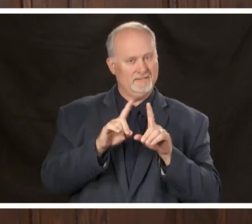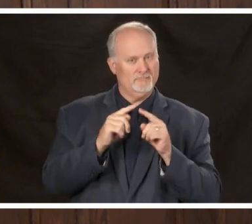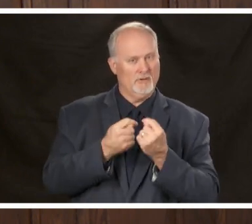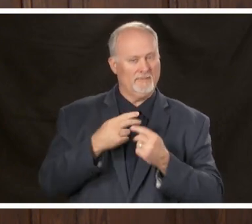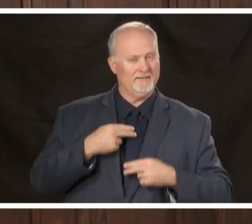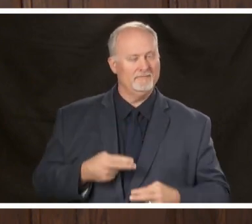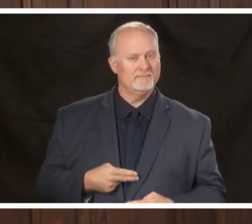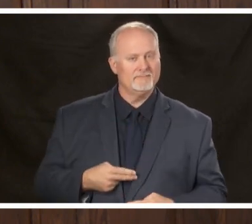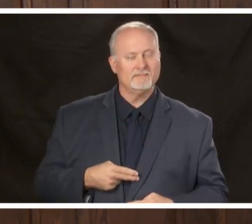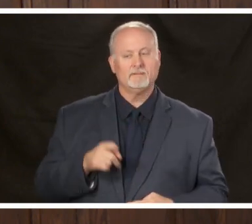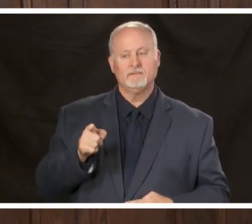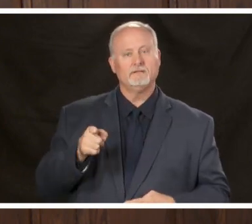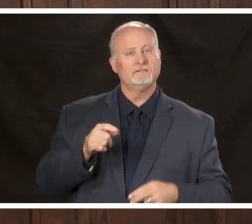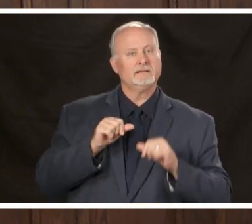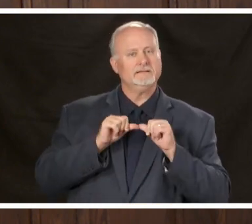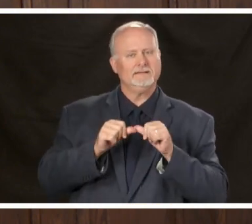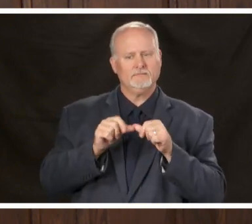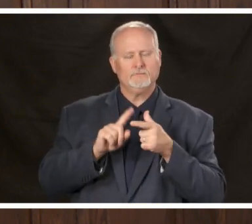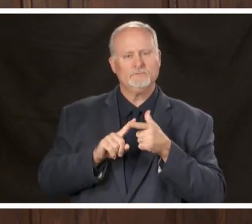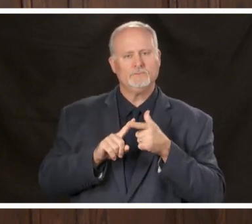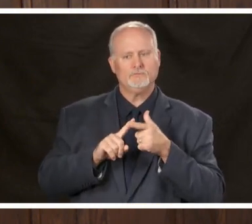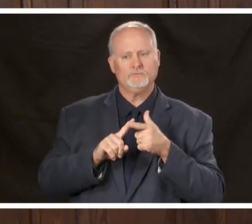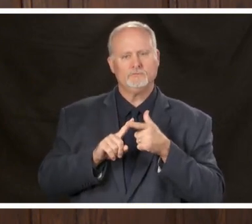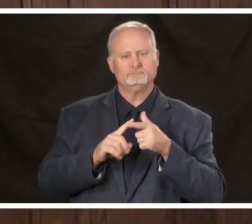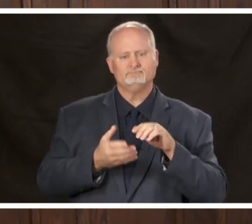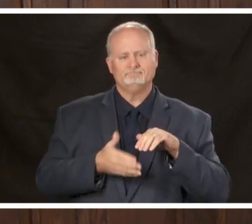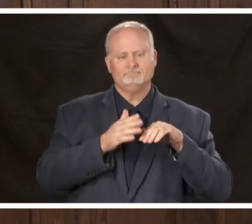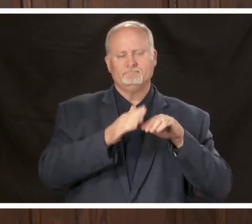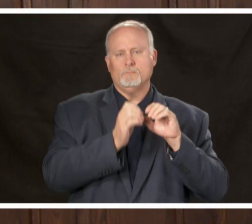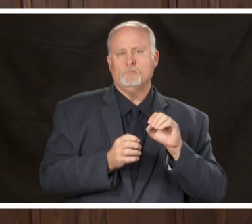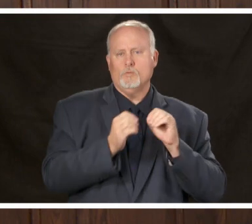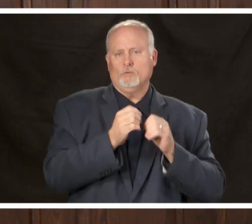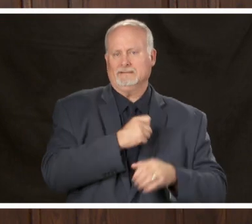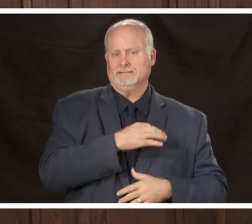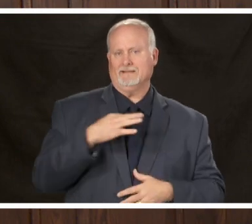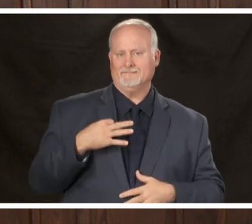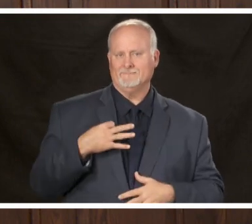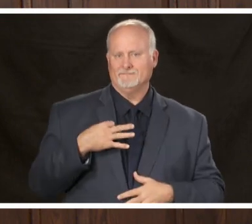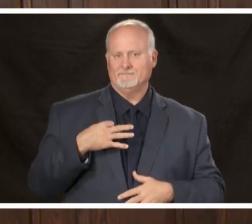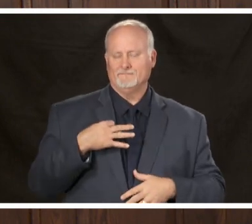continuing to build up the staffing capacity that's needed to conduct and